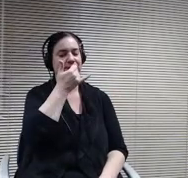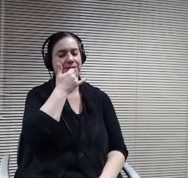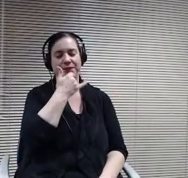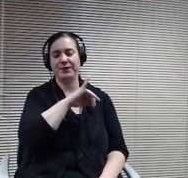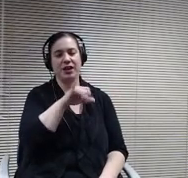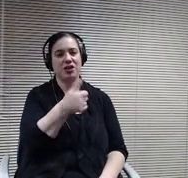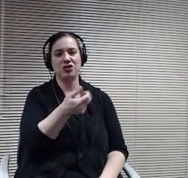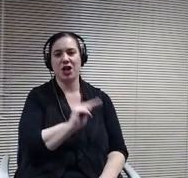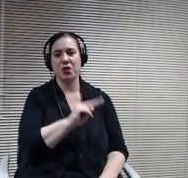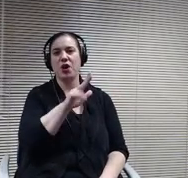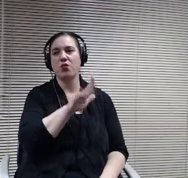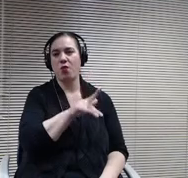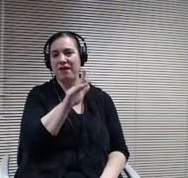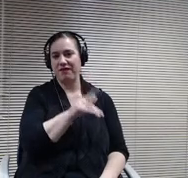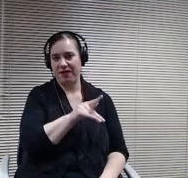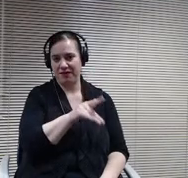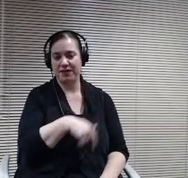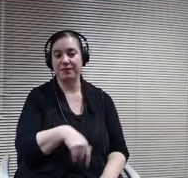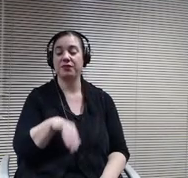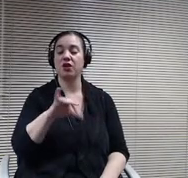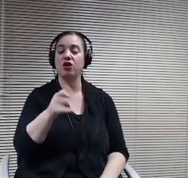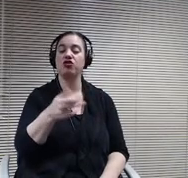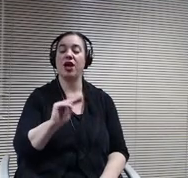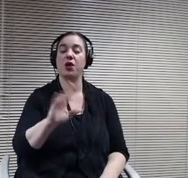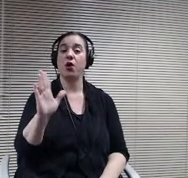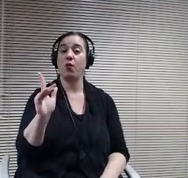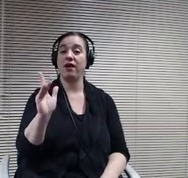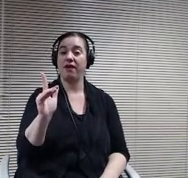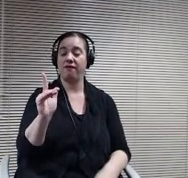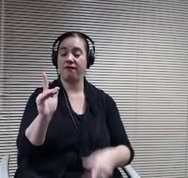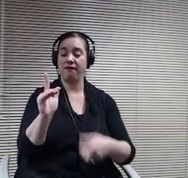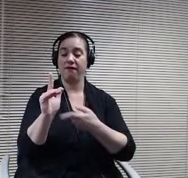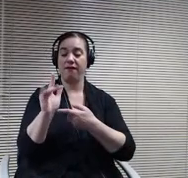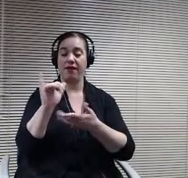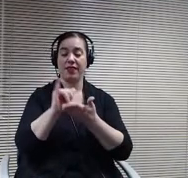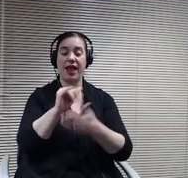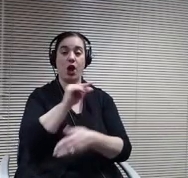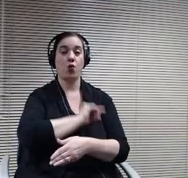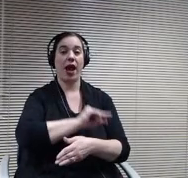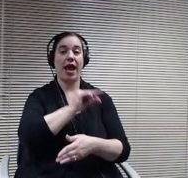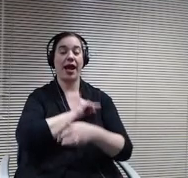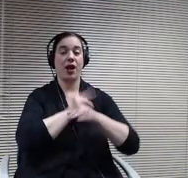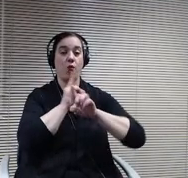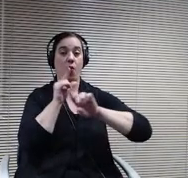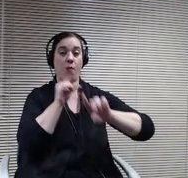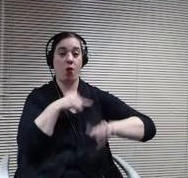January 25th, so January 25th is grading and reporting day, so are planning day.